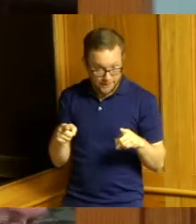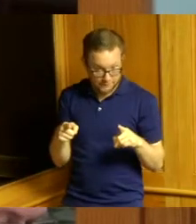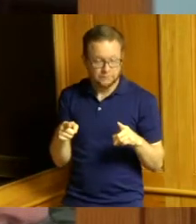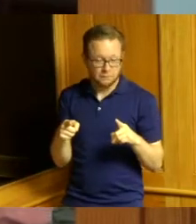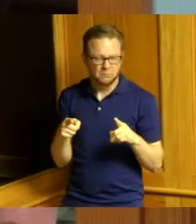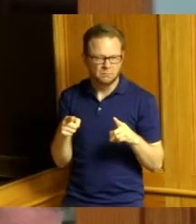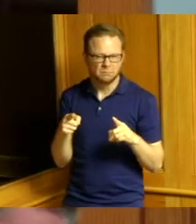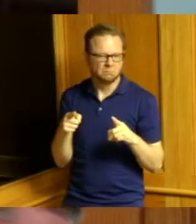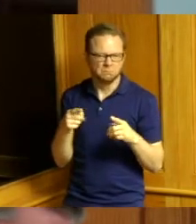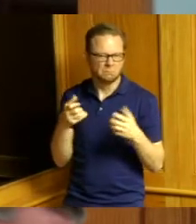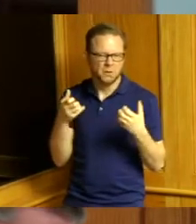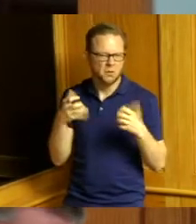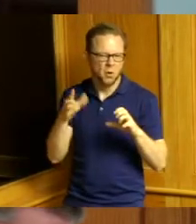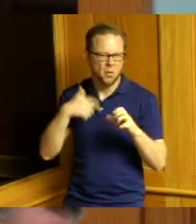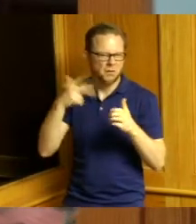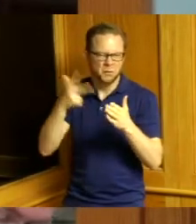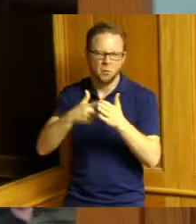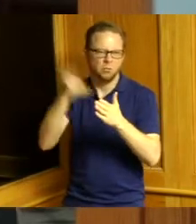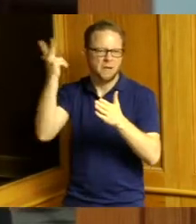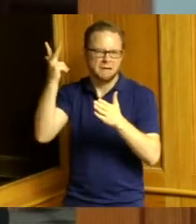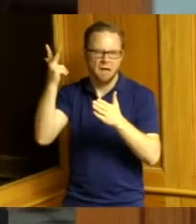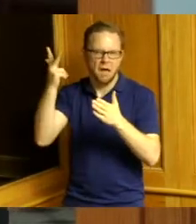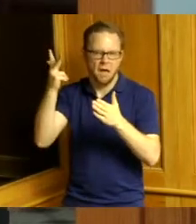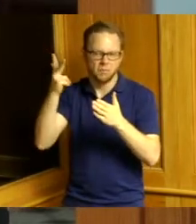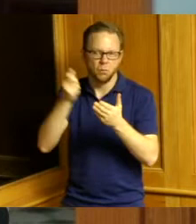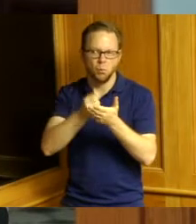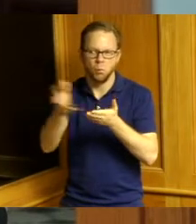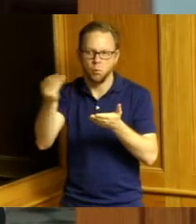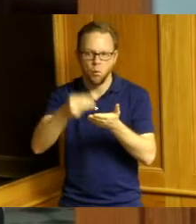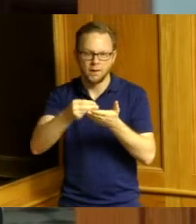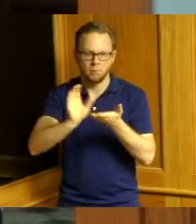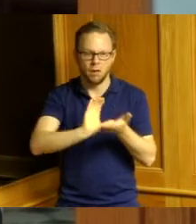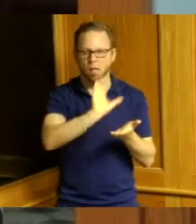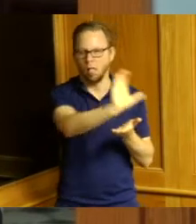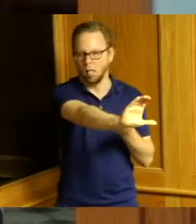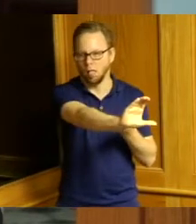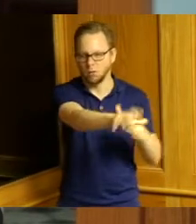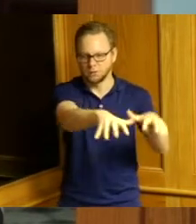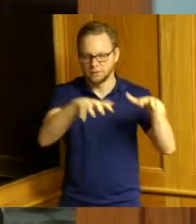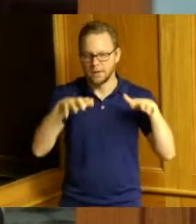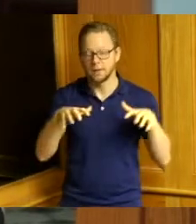don't do that three times in a row it's important that when we get money from the state of Ohio that